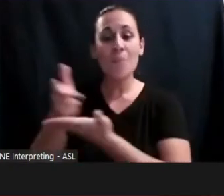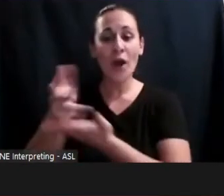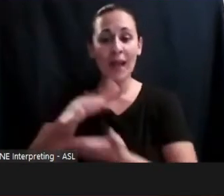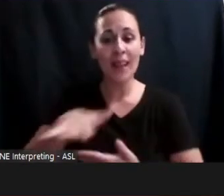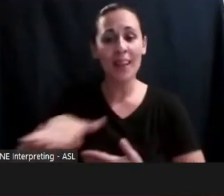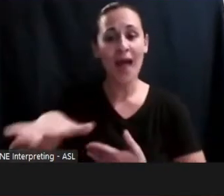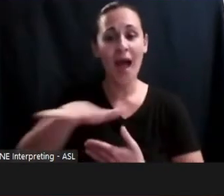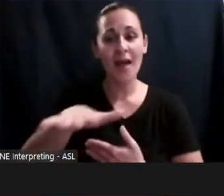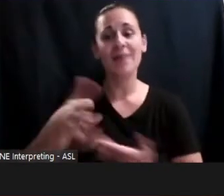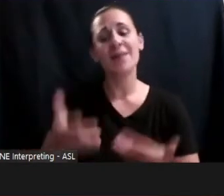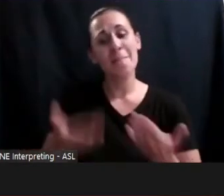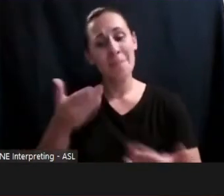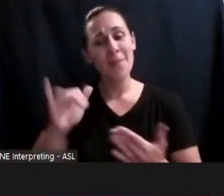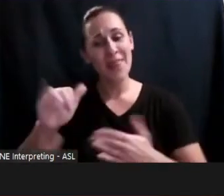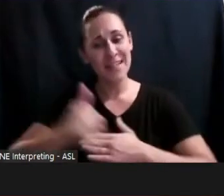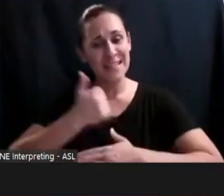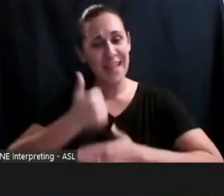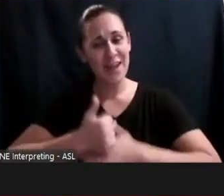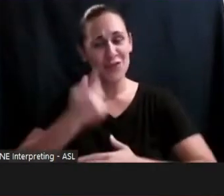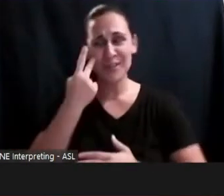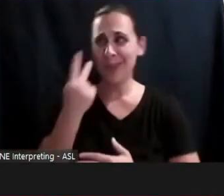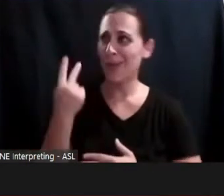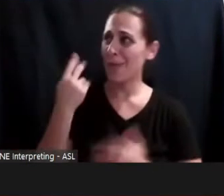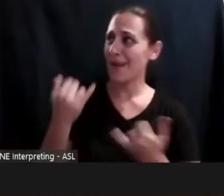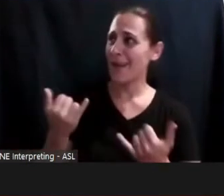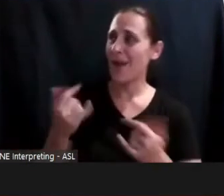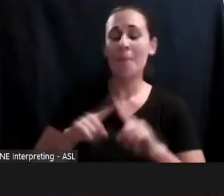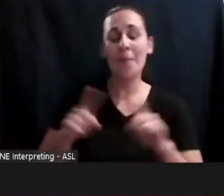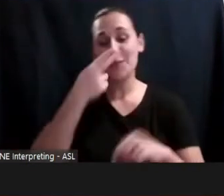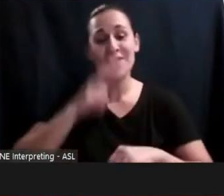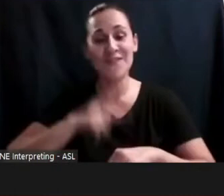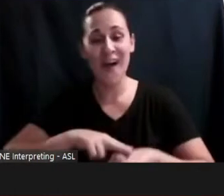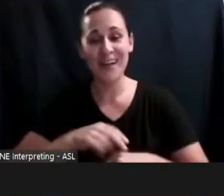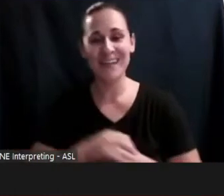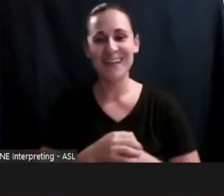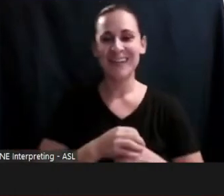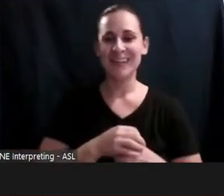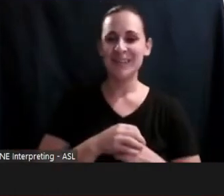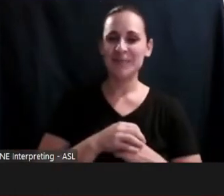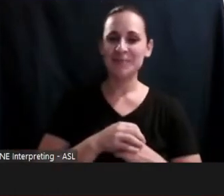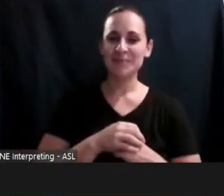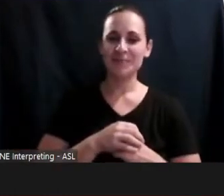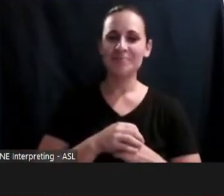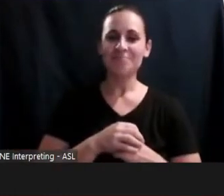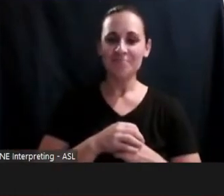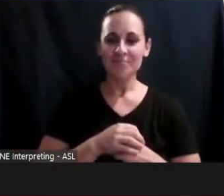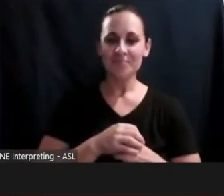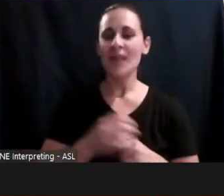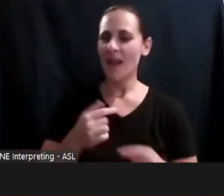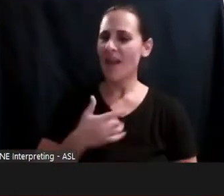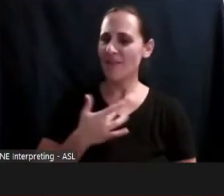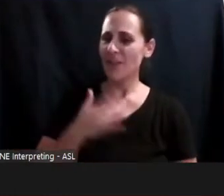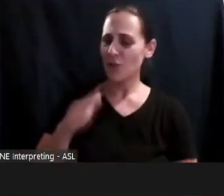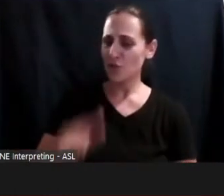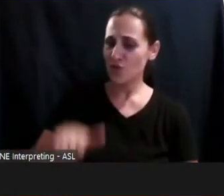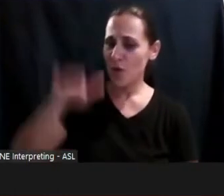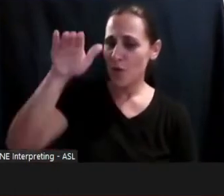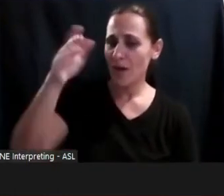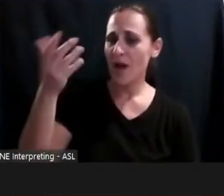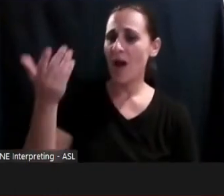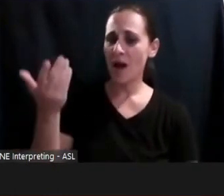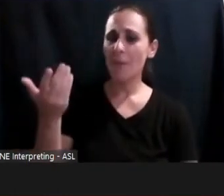bit dangerous but mostly really fun. And I think, growing up, it was harder when I was younger,